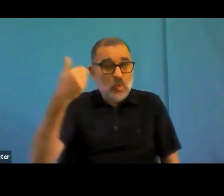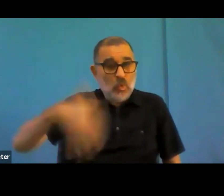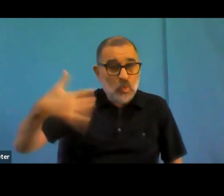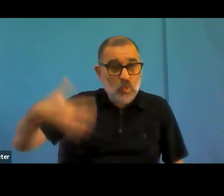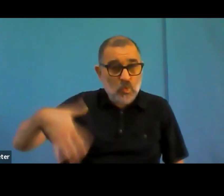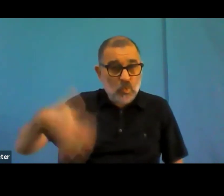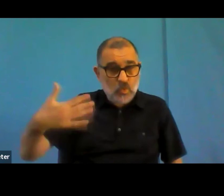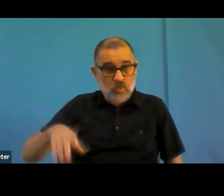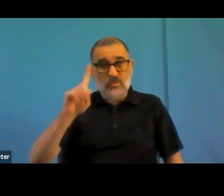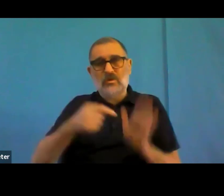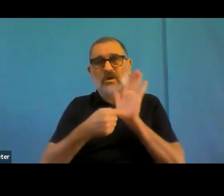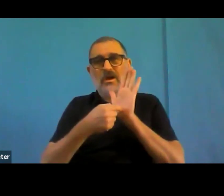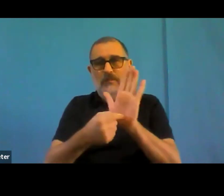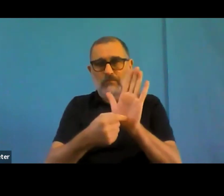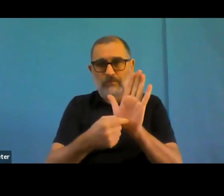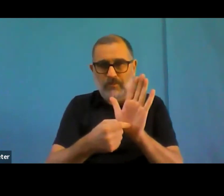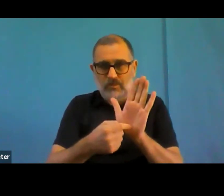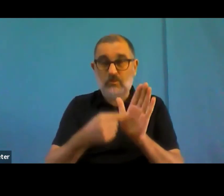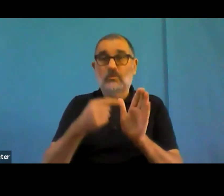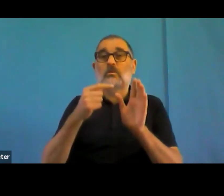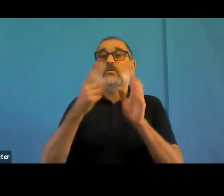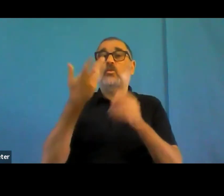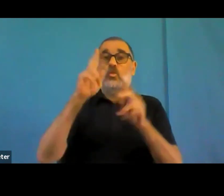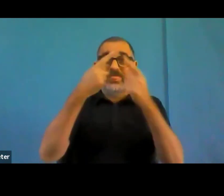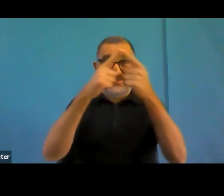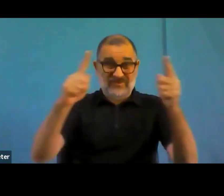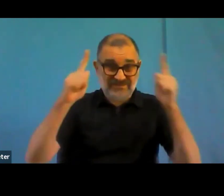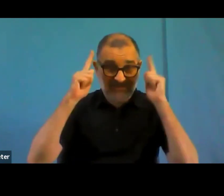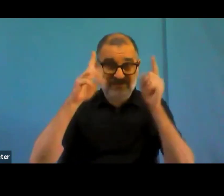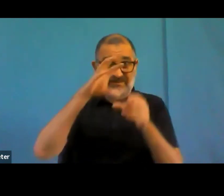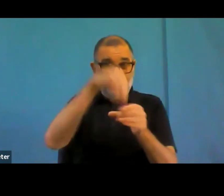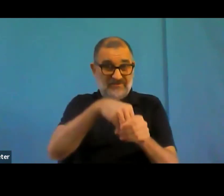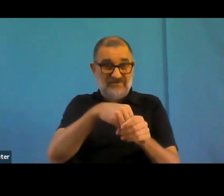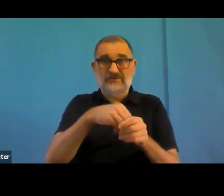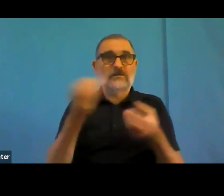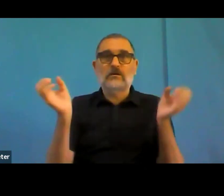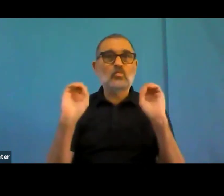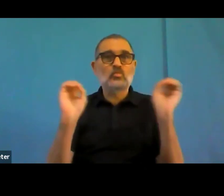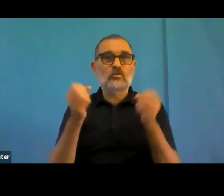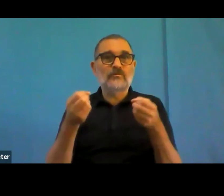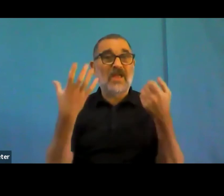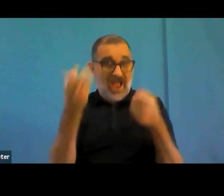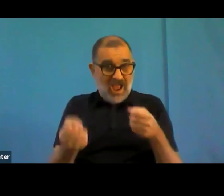captions, but they are supposed to be corrected by humans afterwards, of course, to comply.